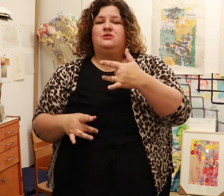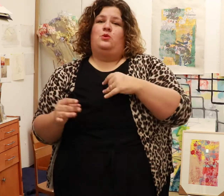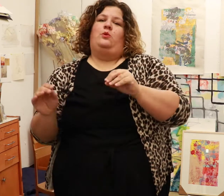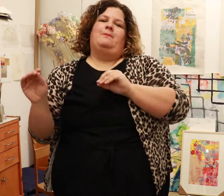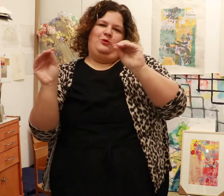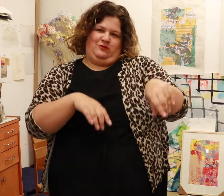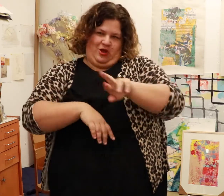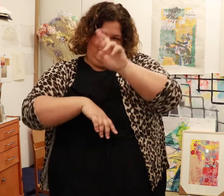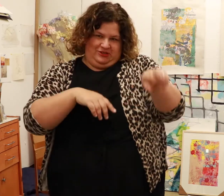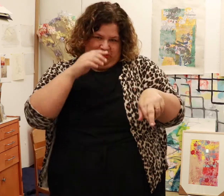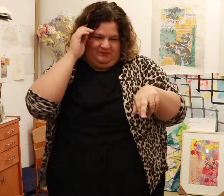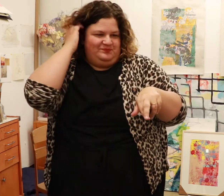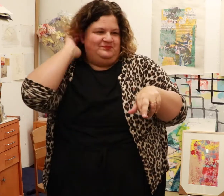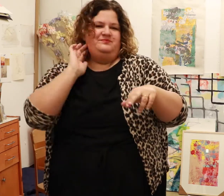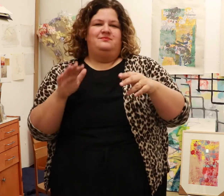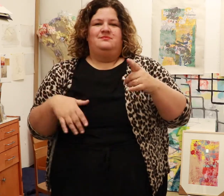So, we moved to Rochester!